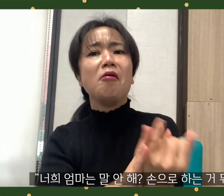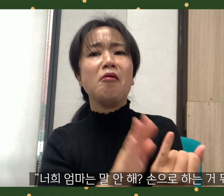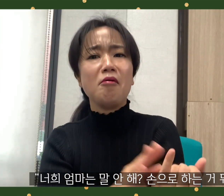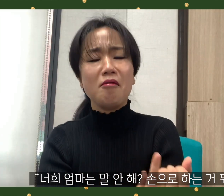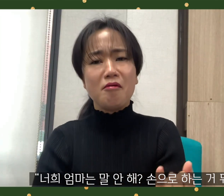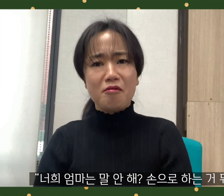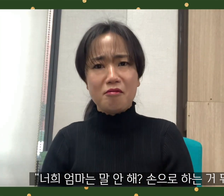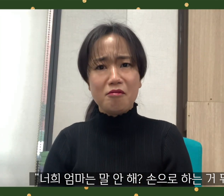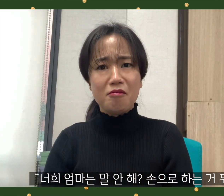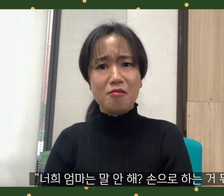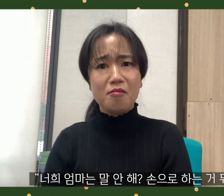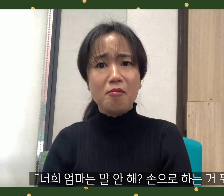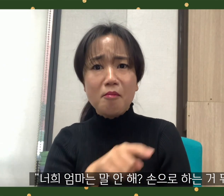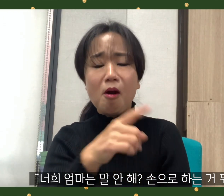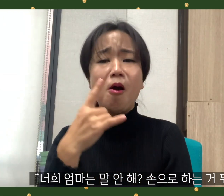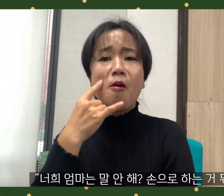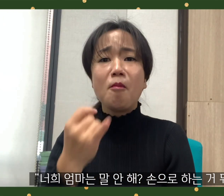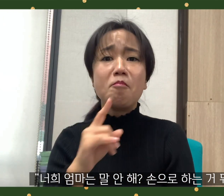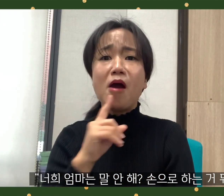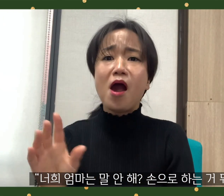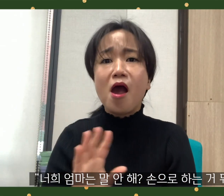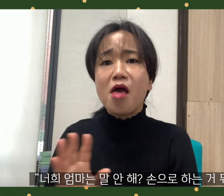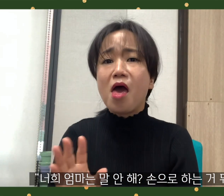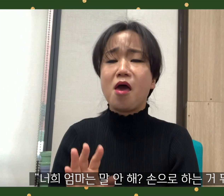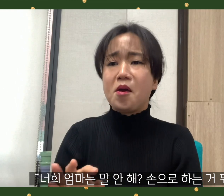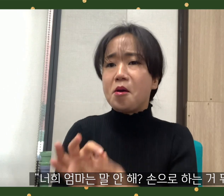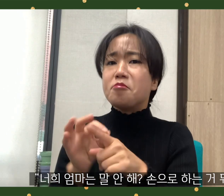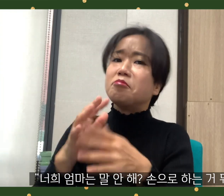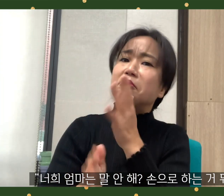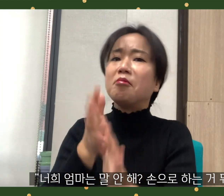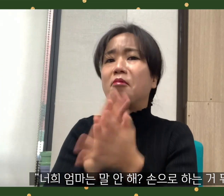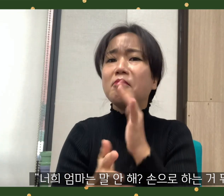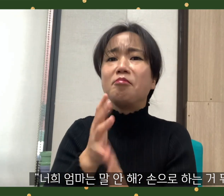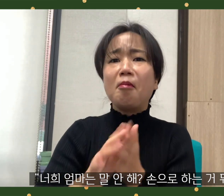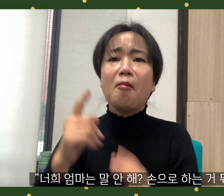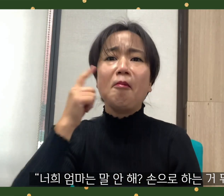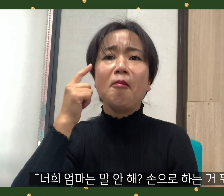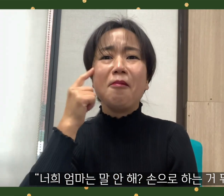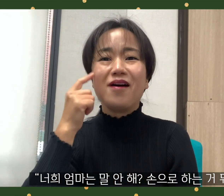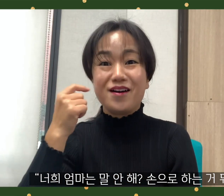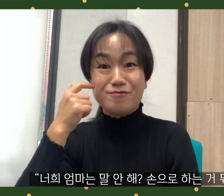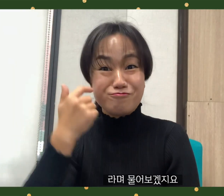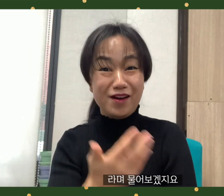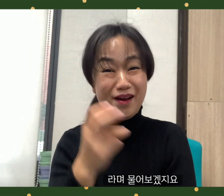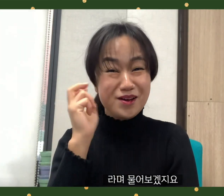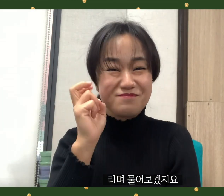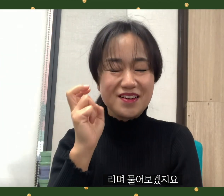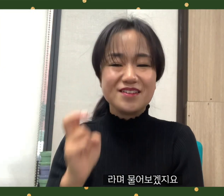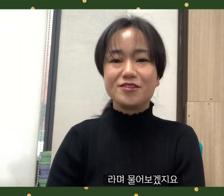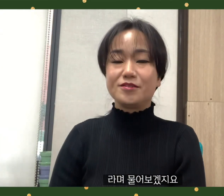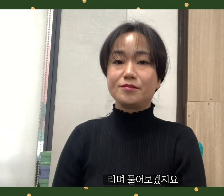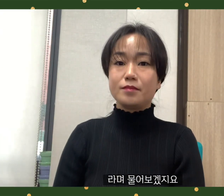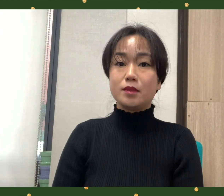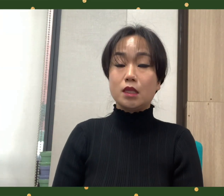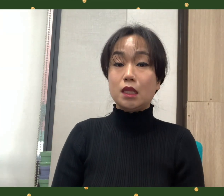“Your mother won’t tell you? What are you doing with her hands?” they will ask.